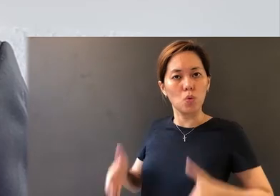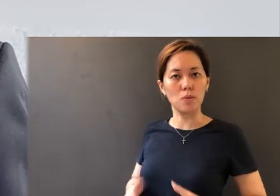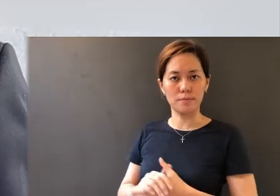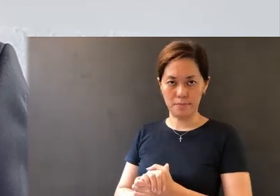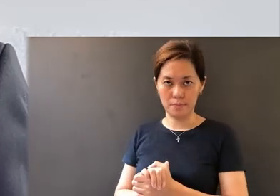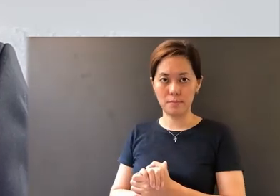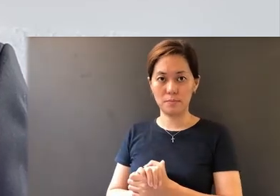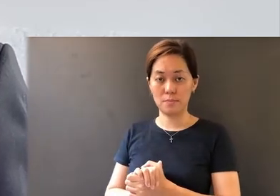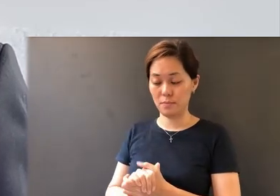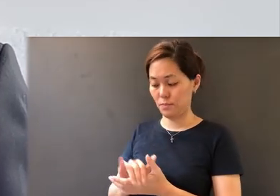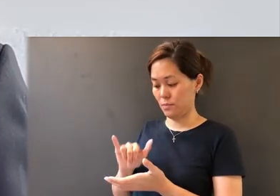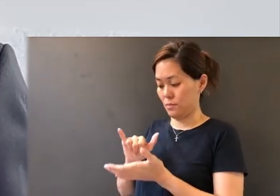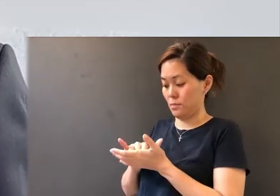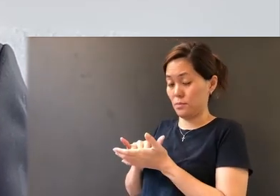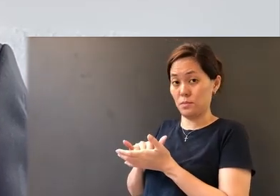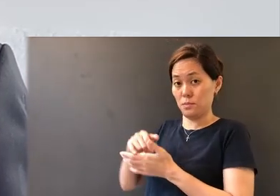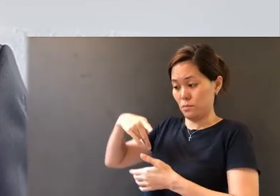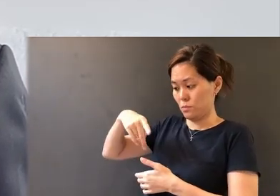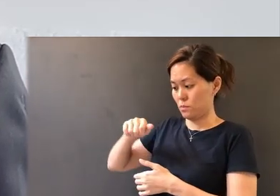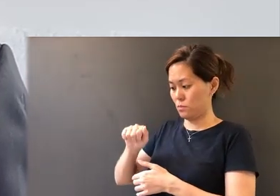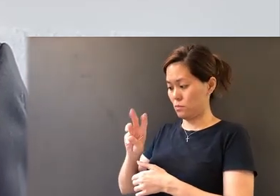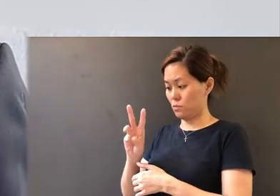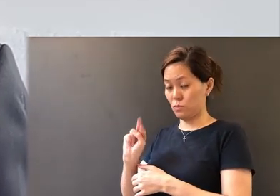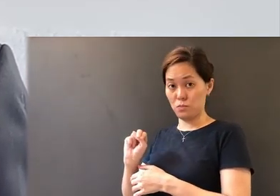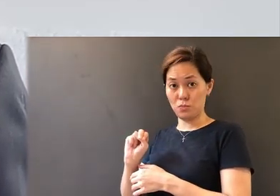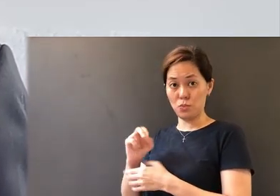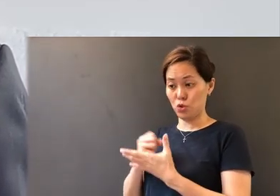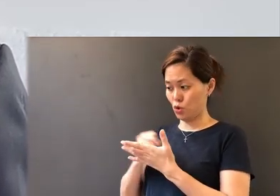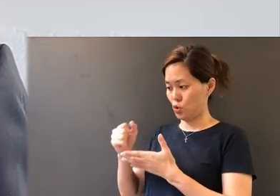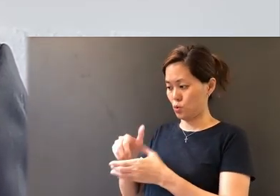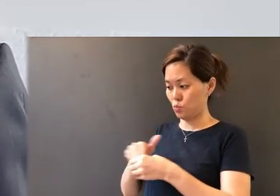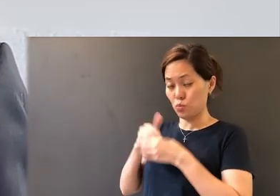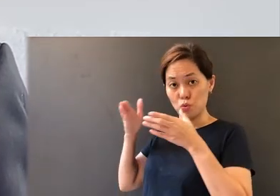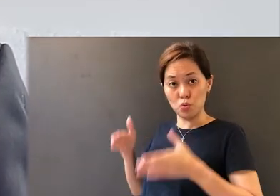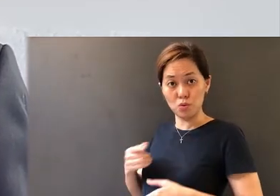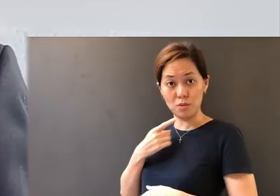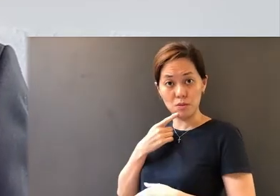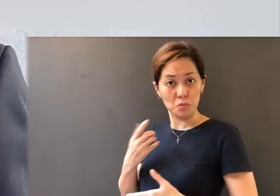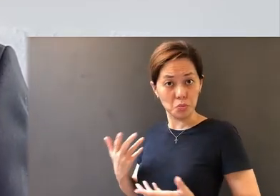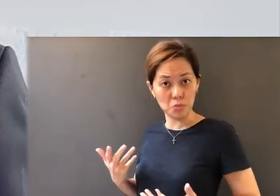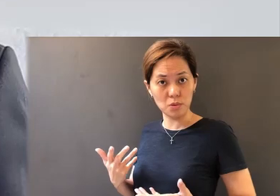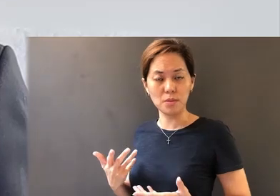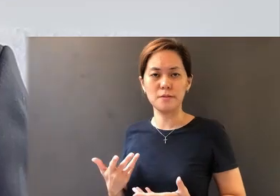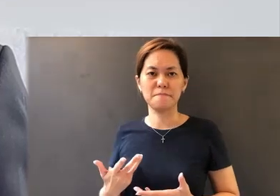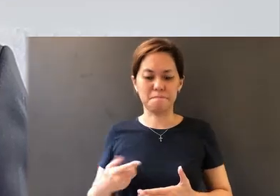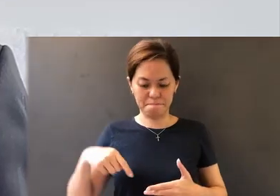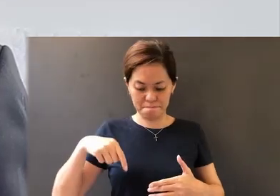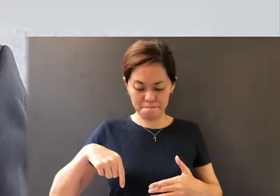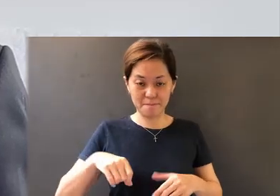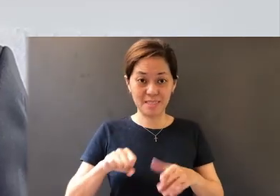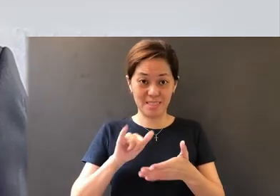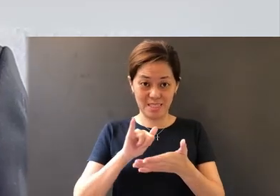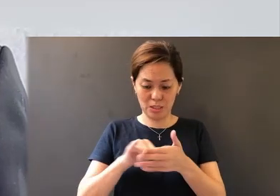And the pawn shop owner says that under the current situation, there are many